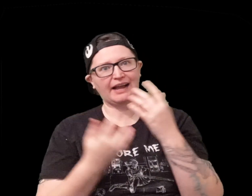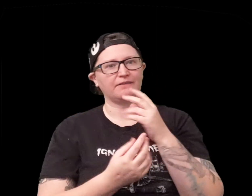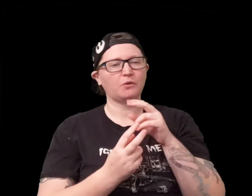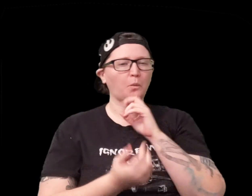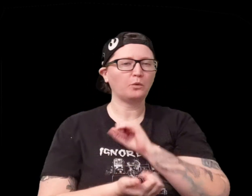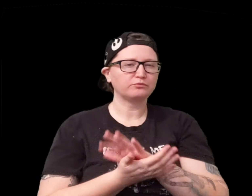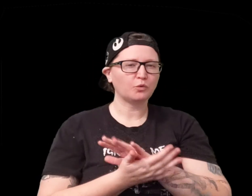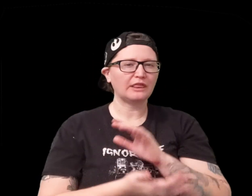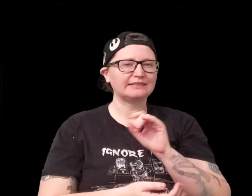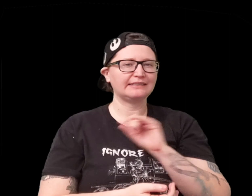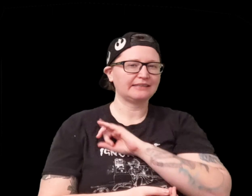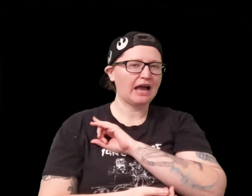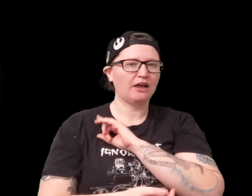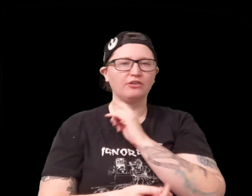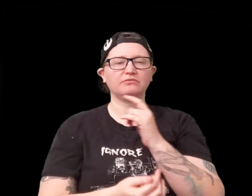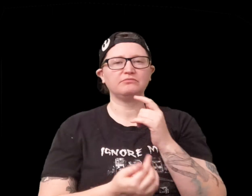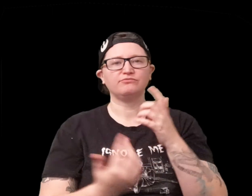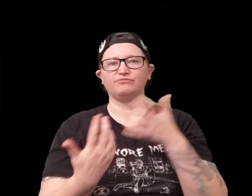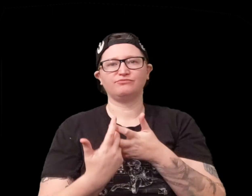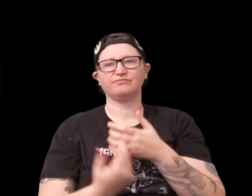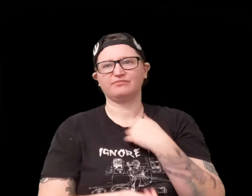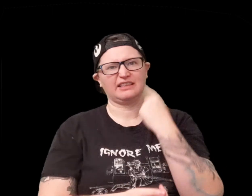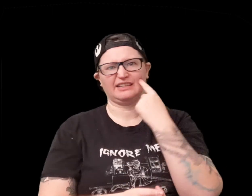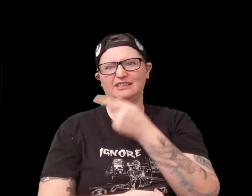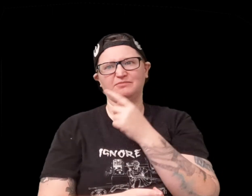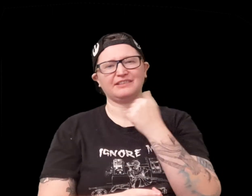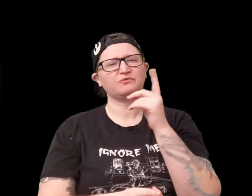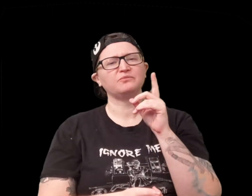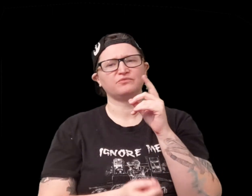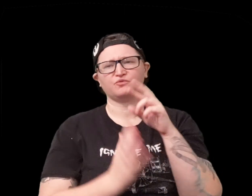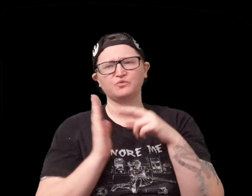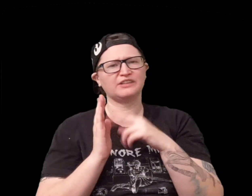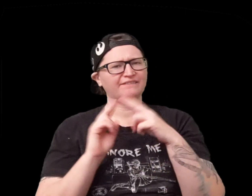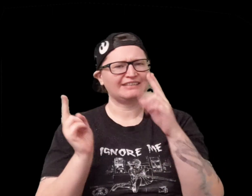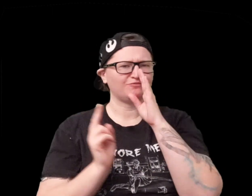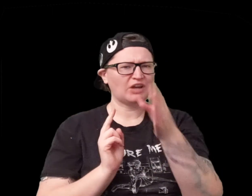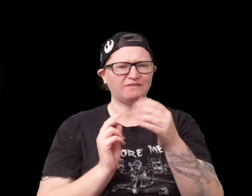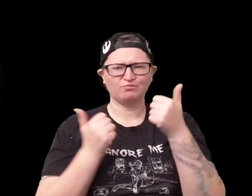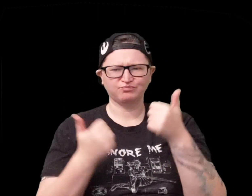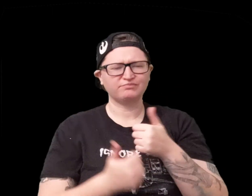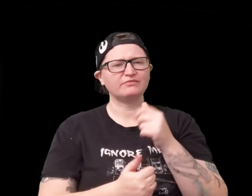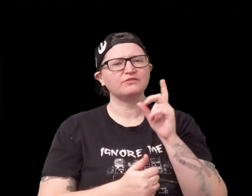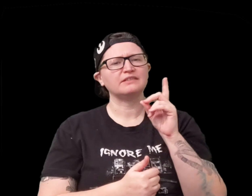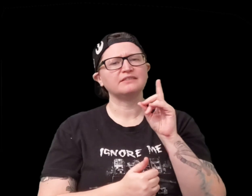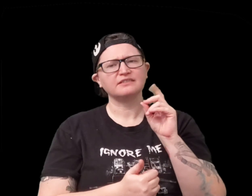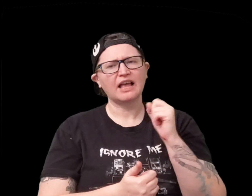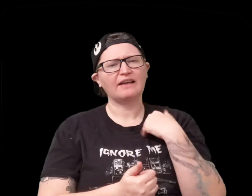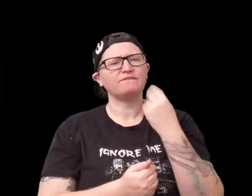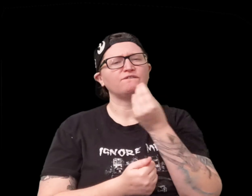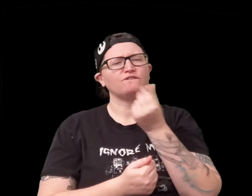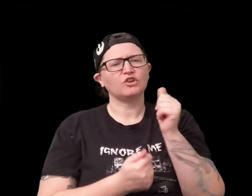style light rule old school style RPG this is great again rules are really straightforward